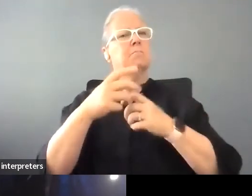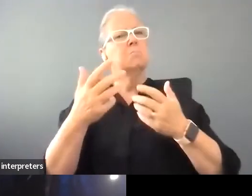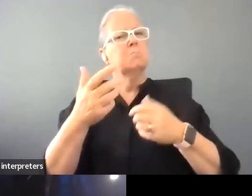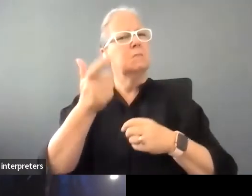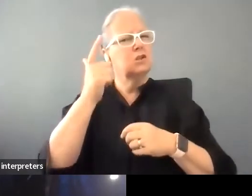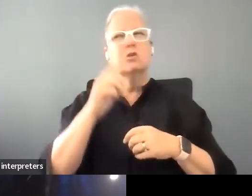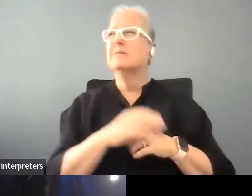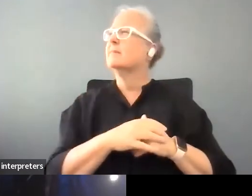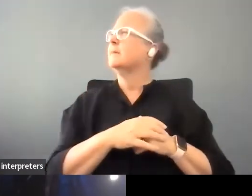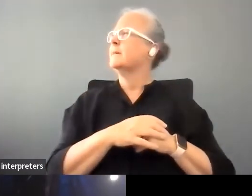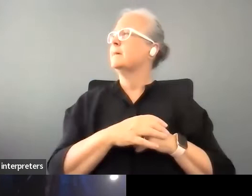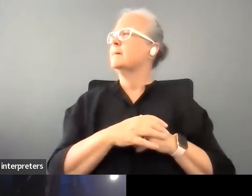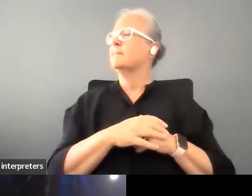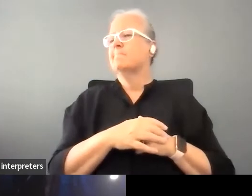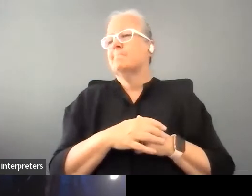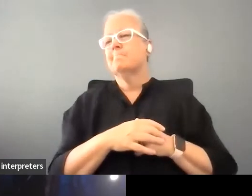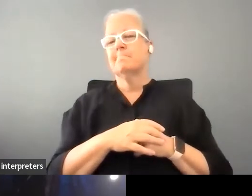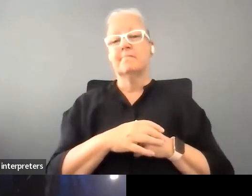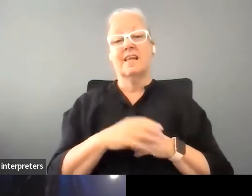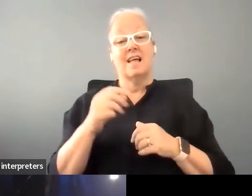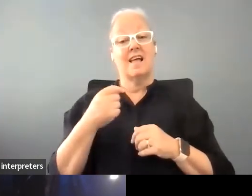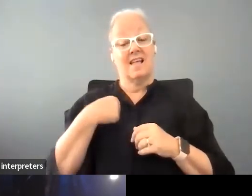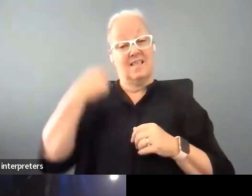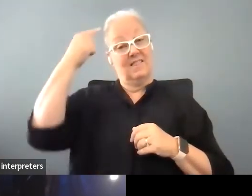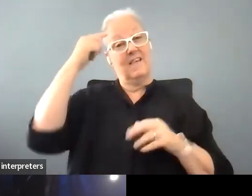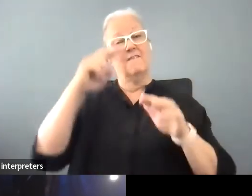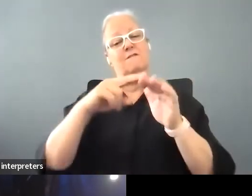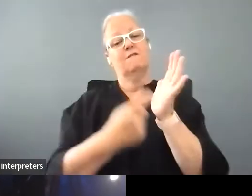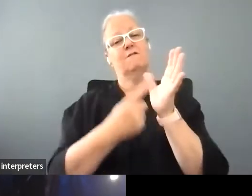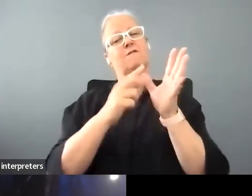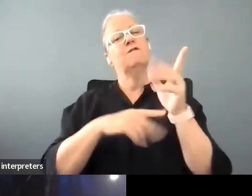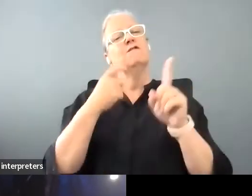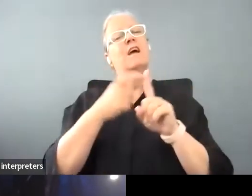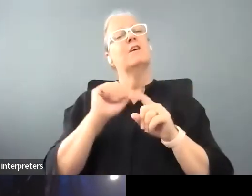know like it's pretty, I would, Frank's the best person, her brother to talk about it but I